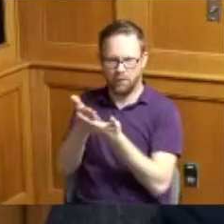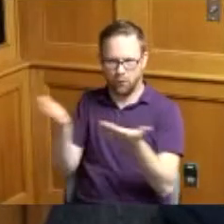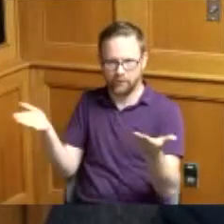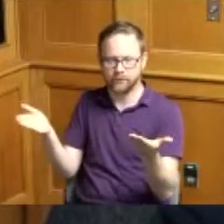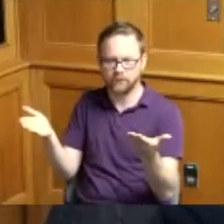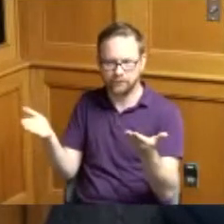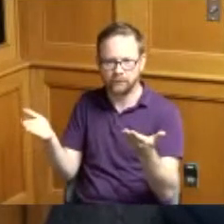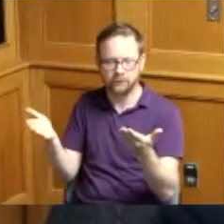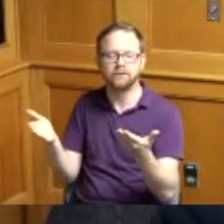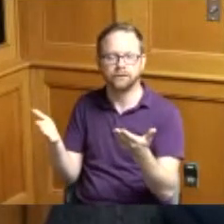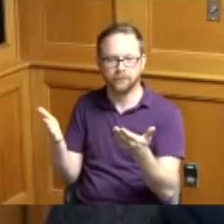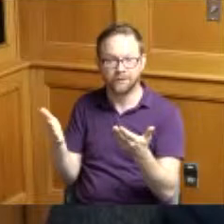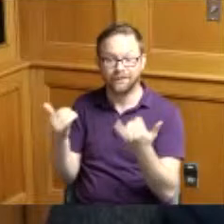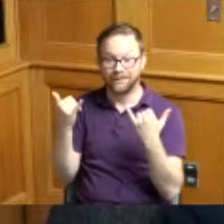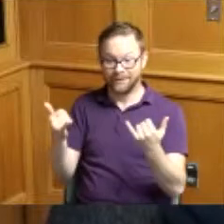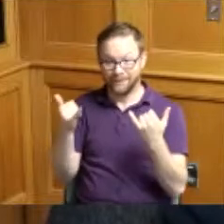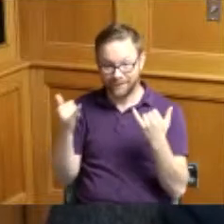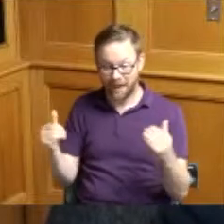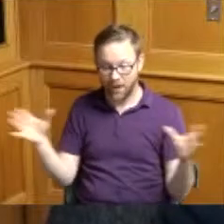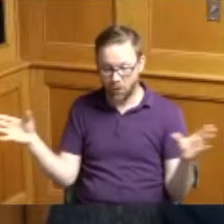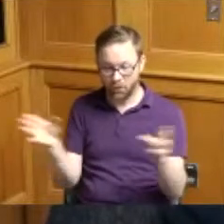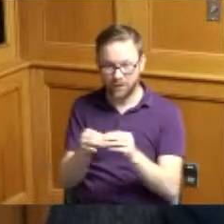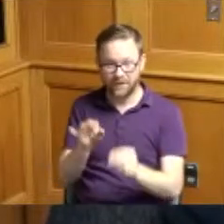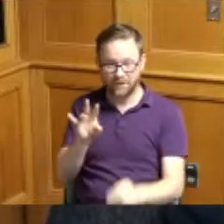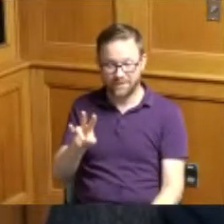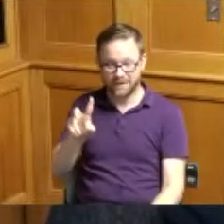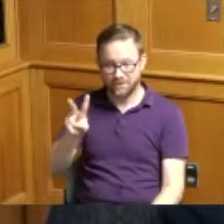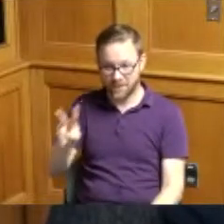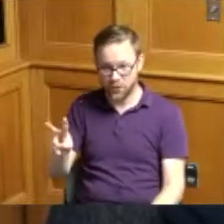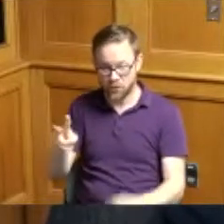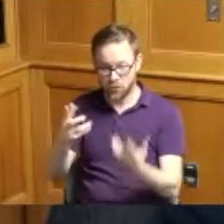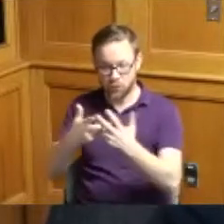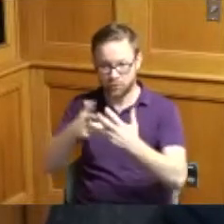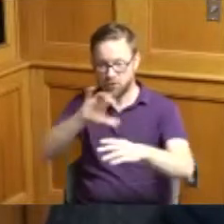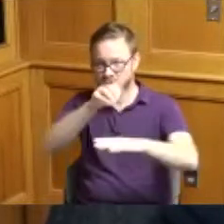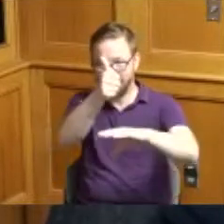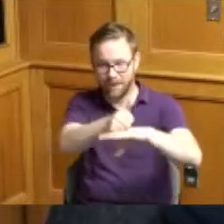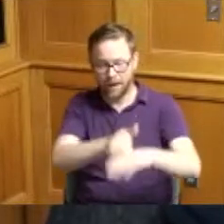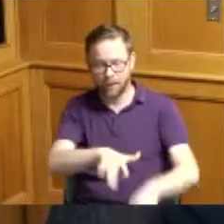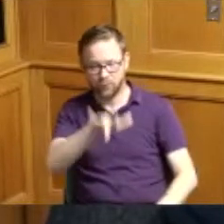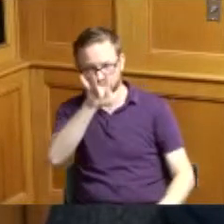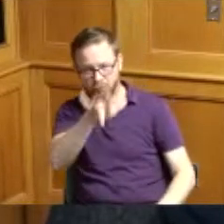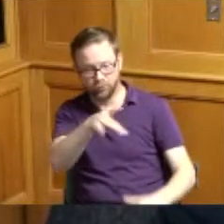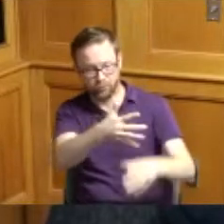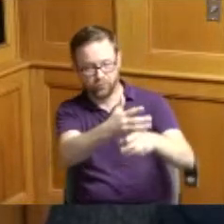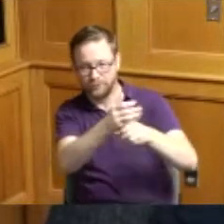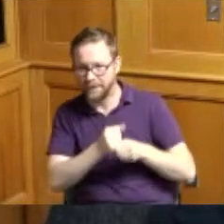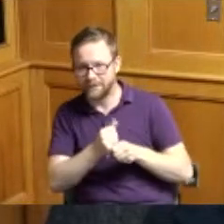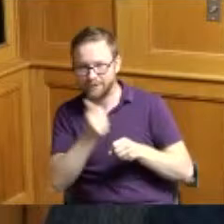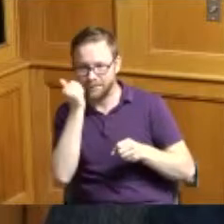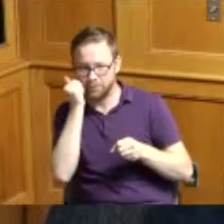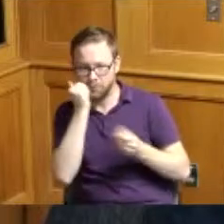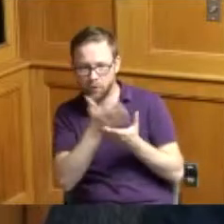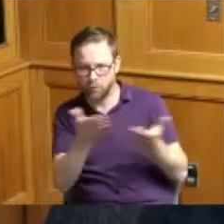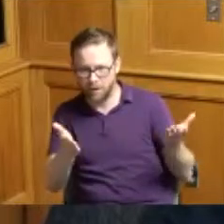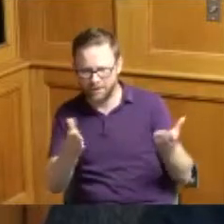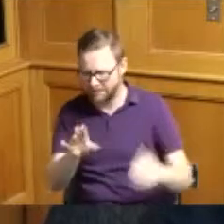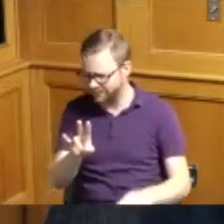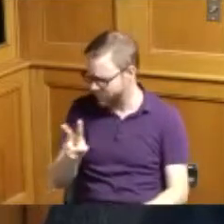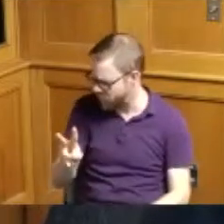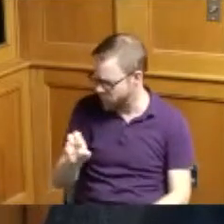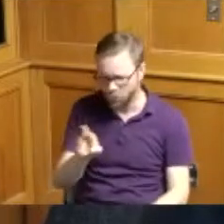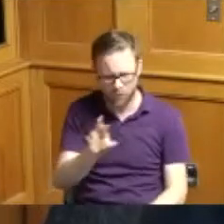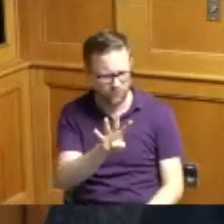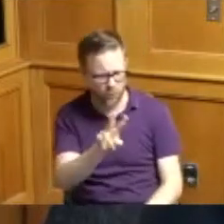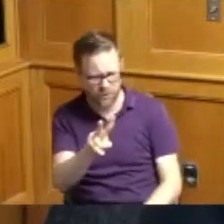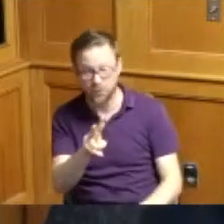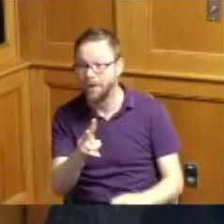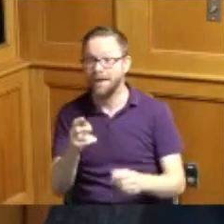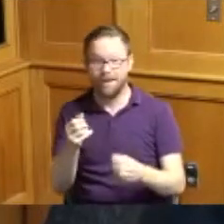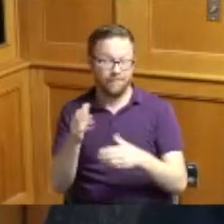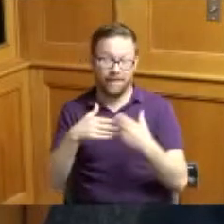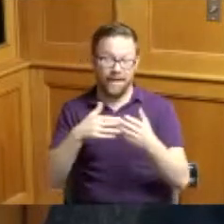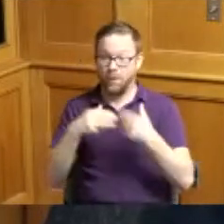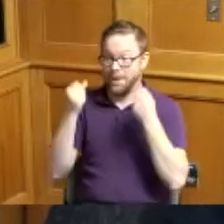now have 72 dispensers is that right 72 or is it 42. anyway we have a lot of dispensers in Hamilton